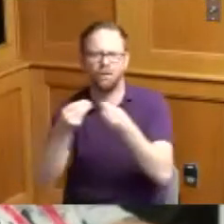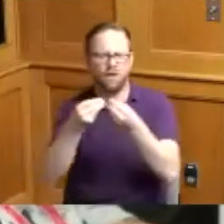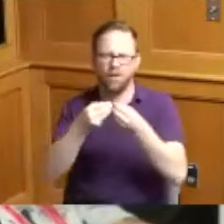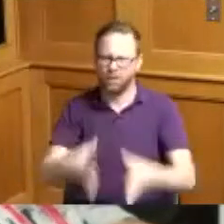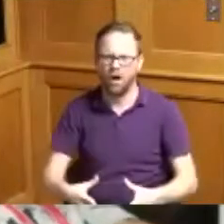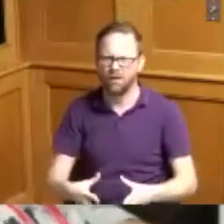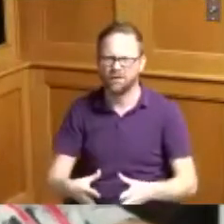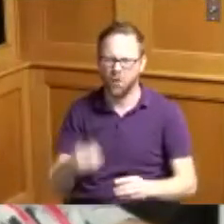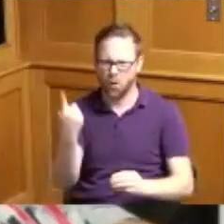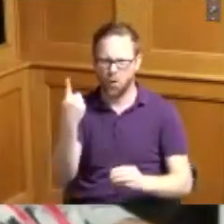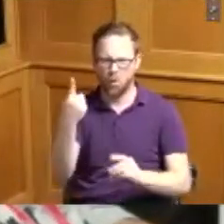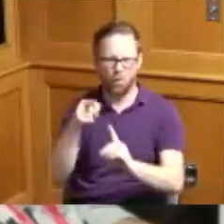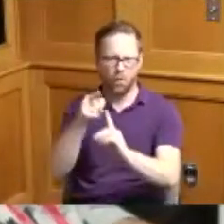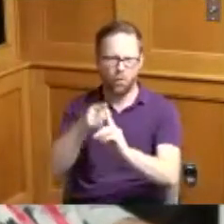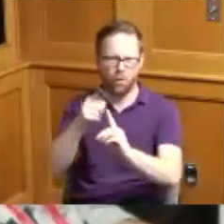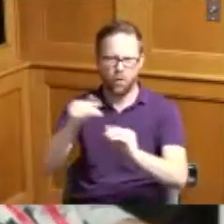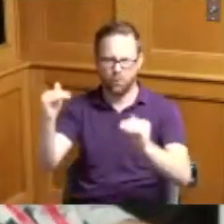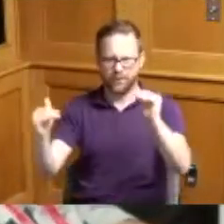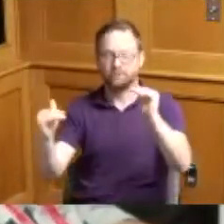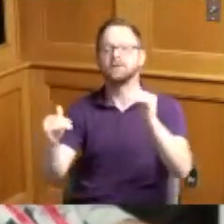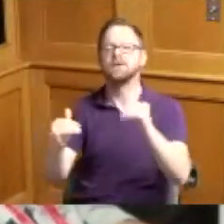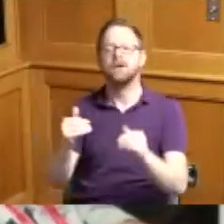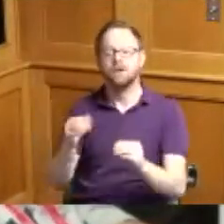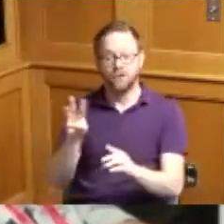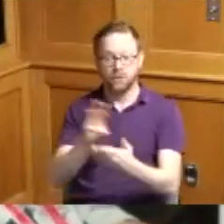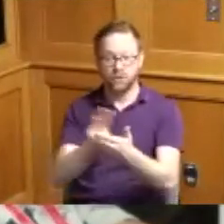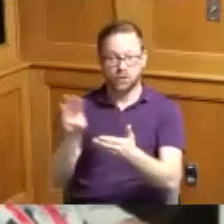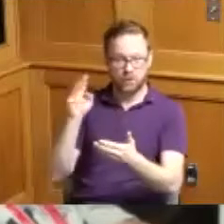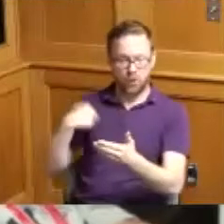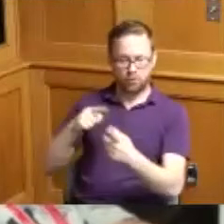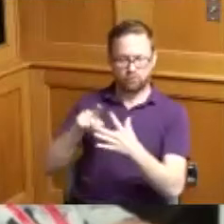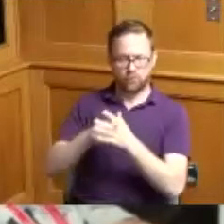so six weeks ago we started practicing and I got the team together after practice practice